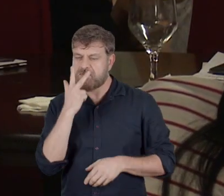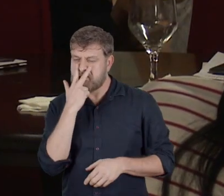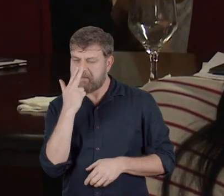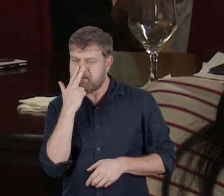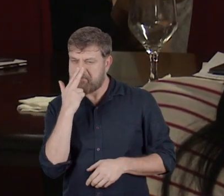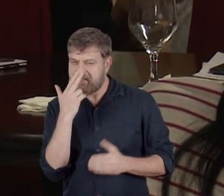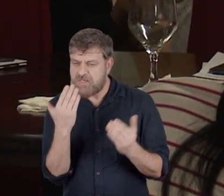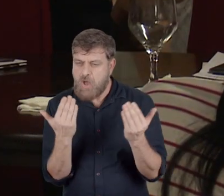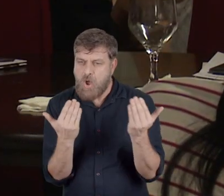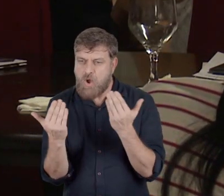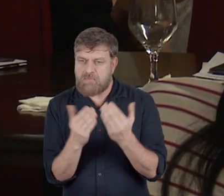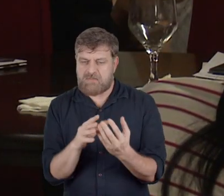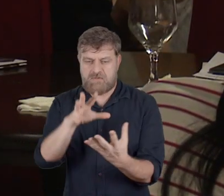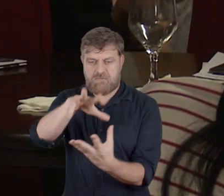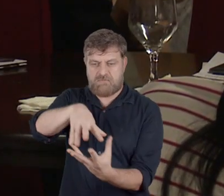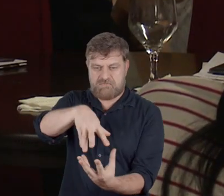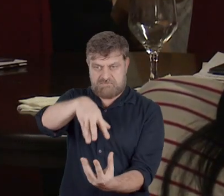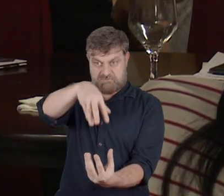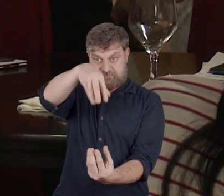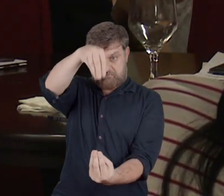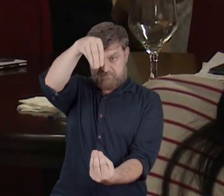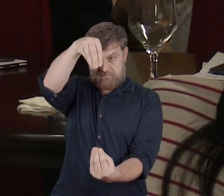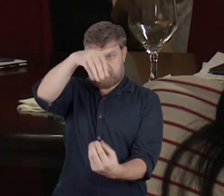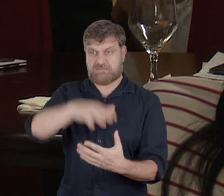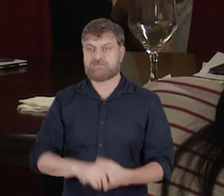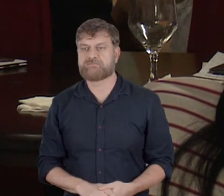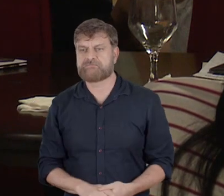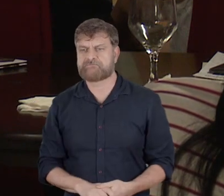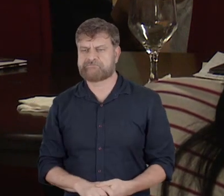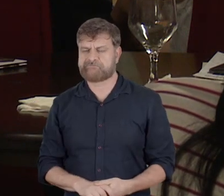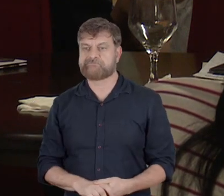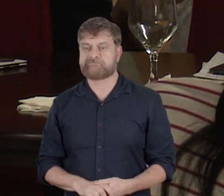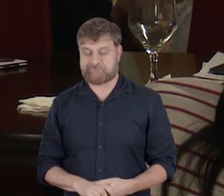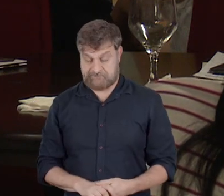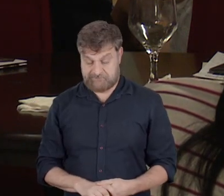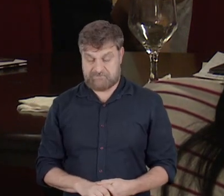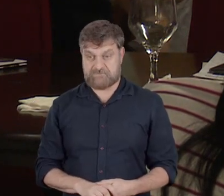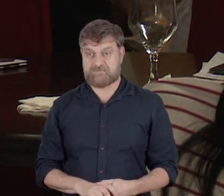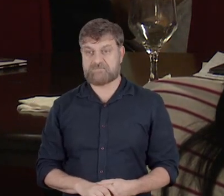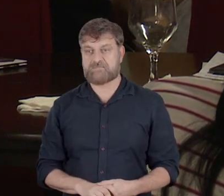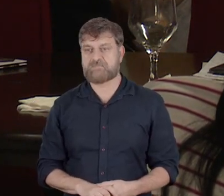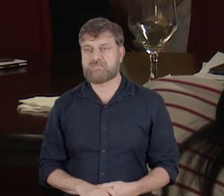two places of speaking and a specter, a ghost.